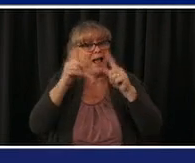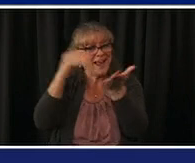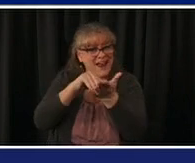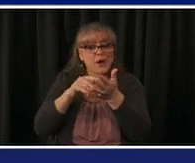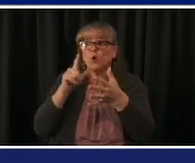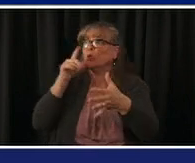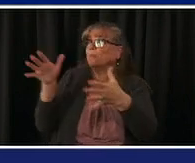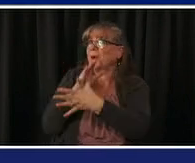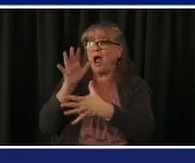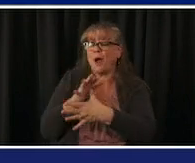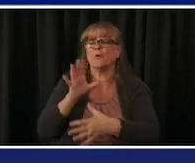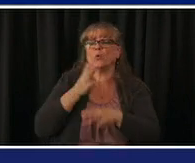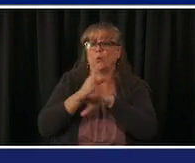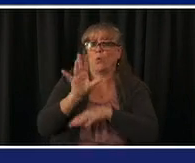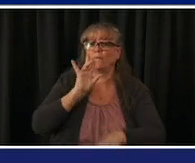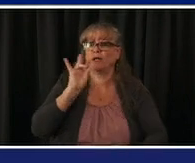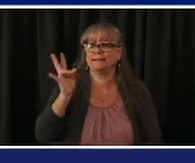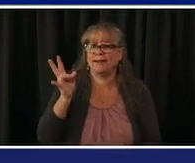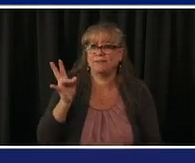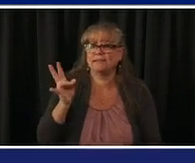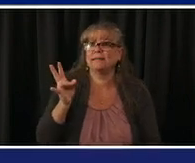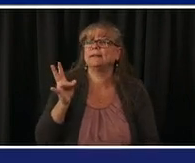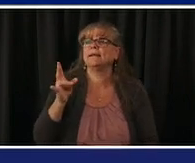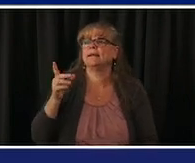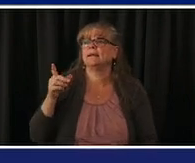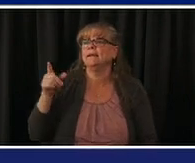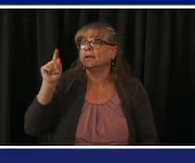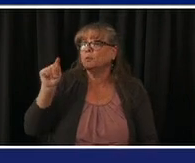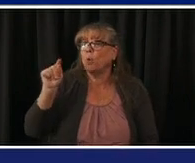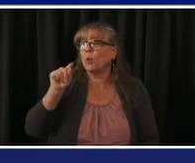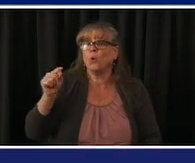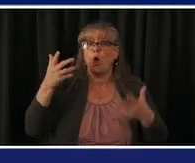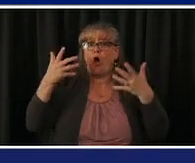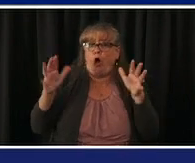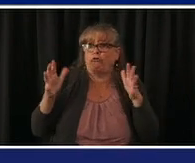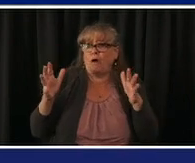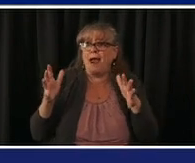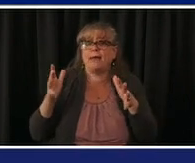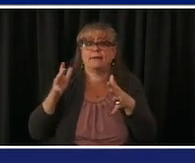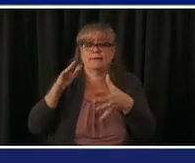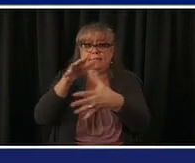uh frankly if you are you know 65 and up and haven't gotten it yet we want to make